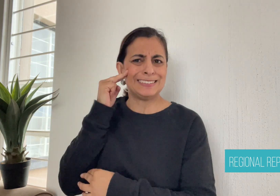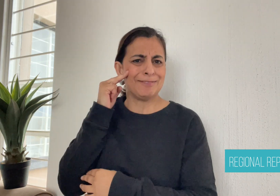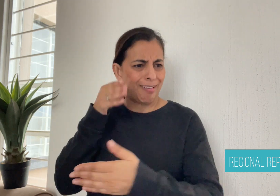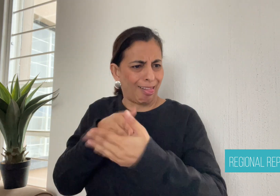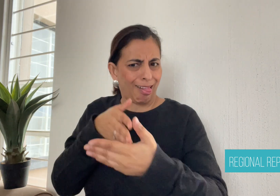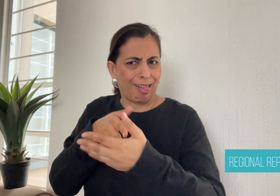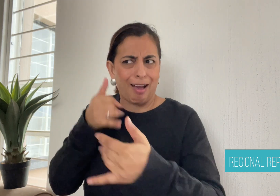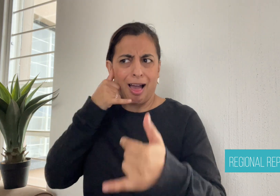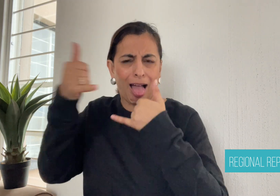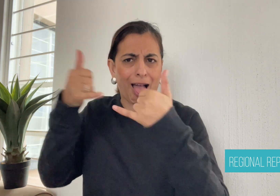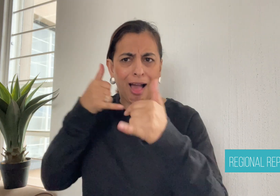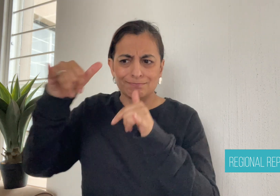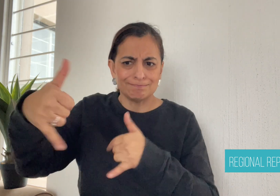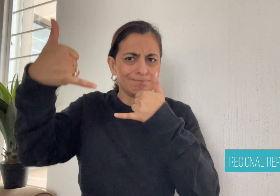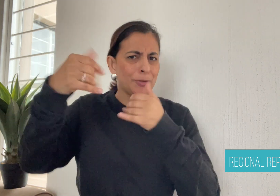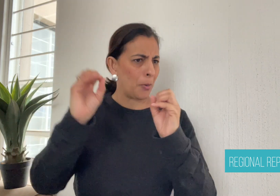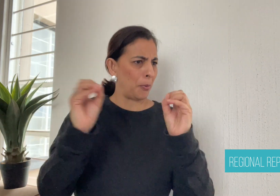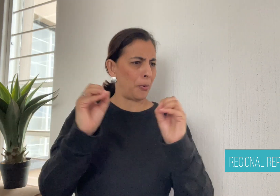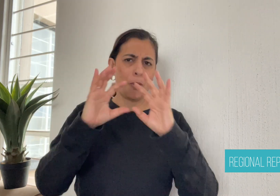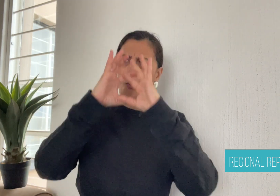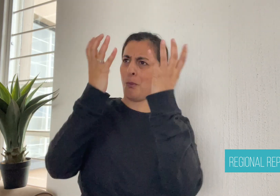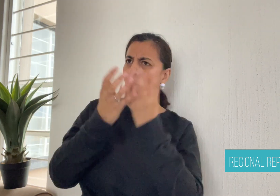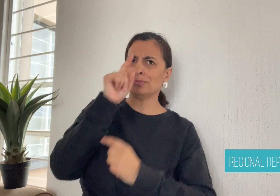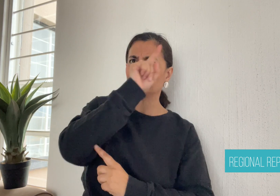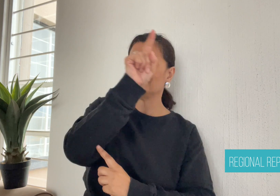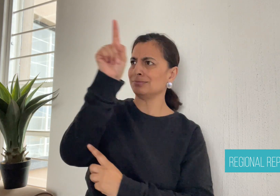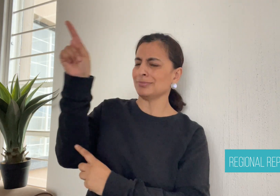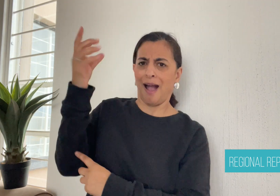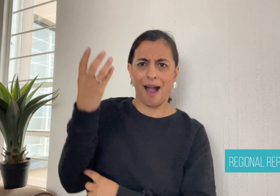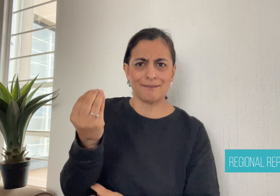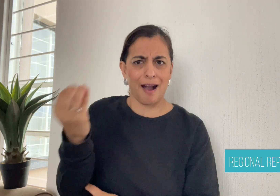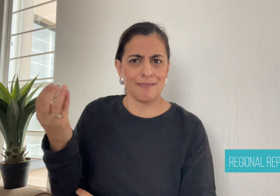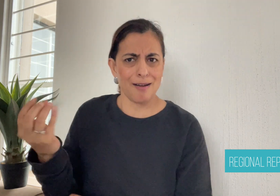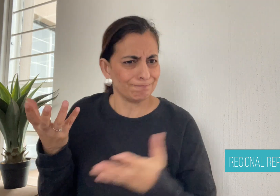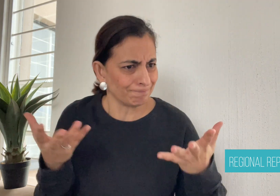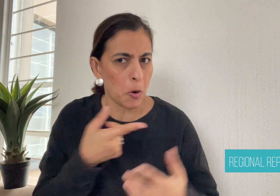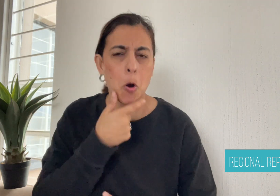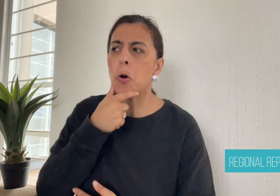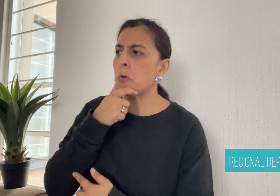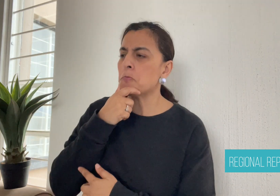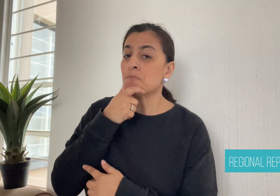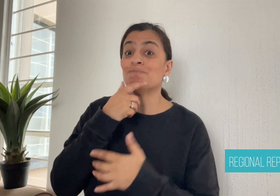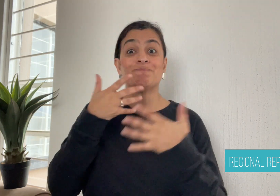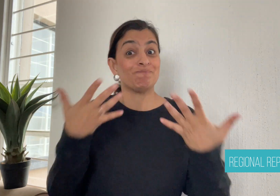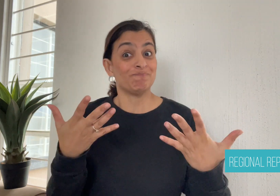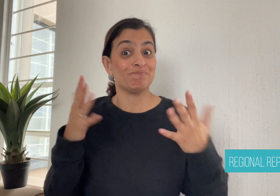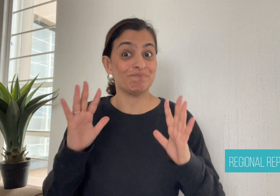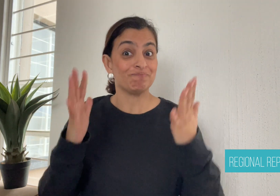but not in South Africa. In 2021, the Independent Communications